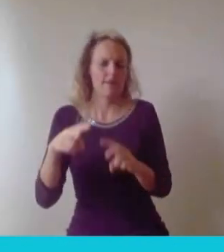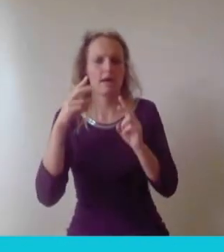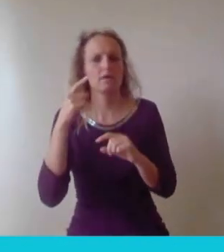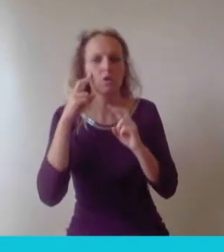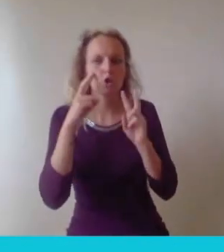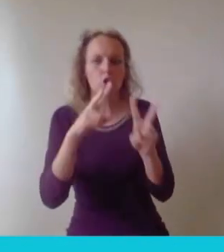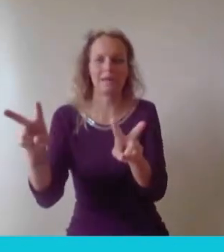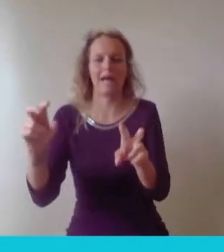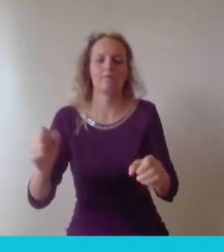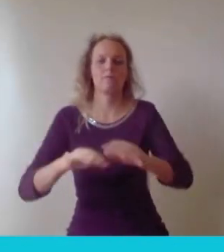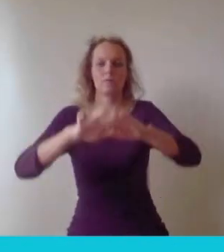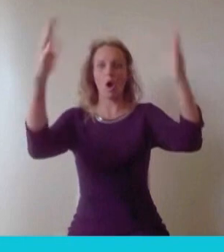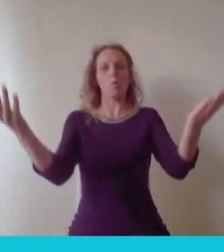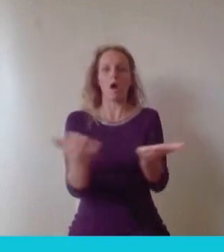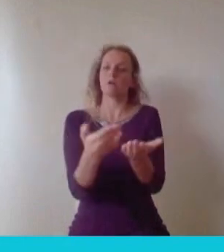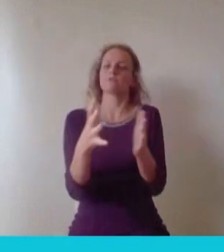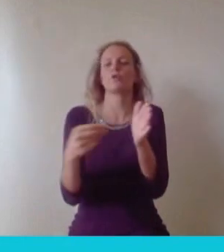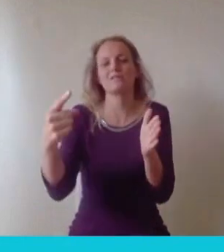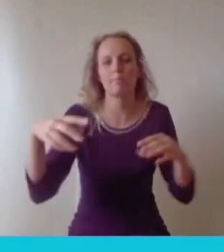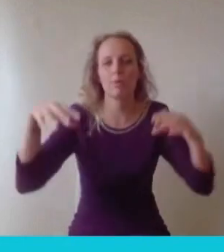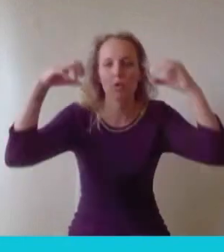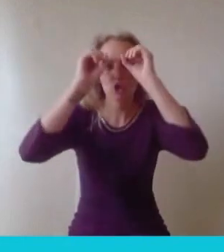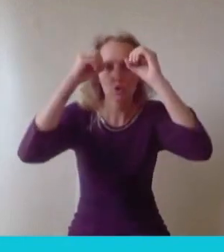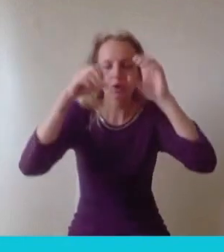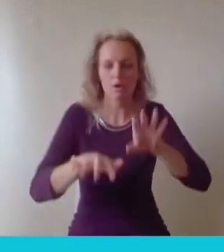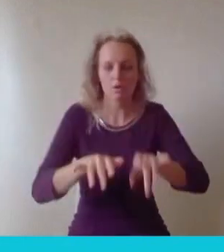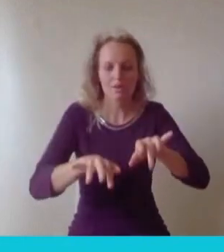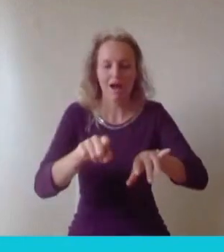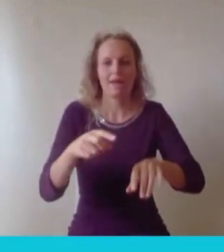plates, I don't know, front of restaurants, ocr